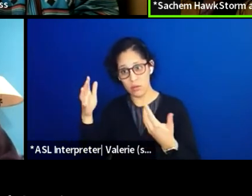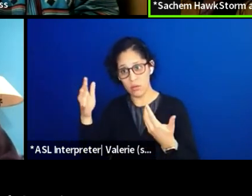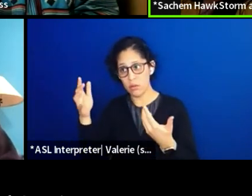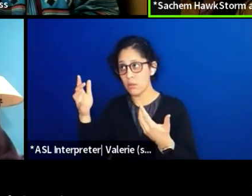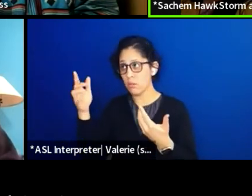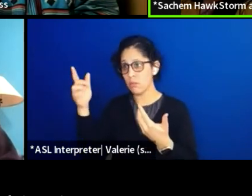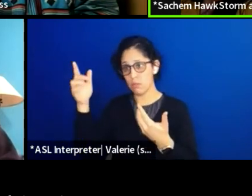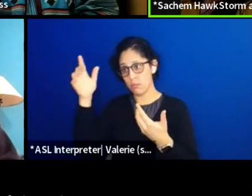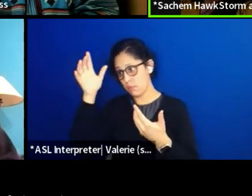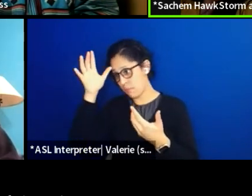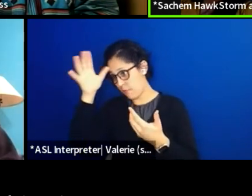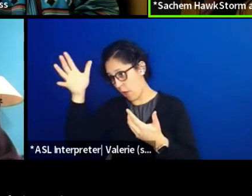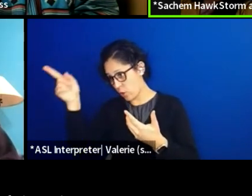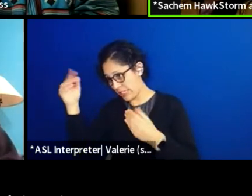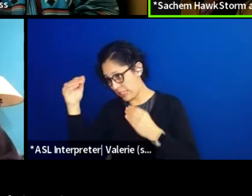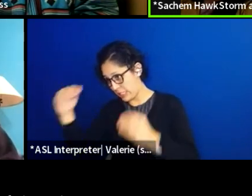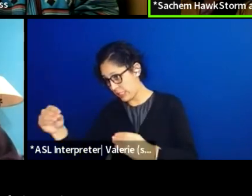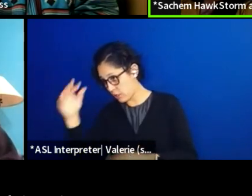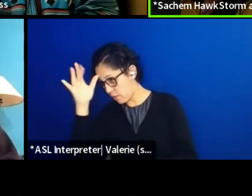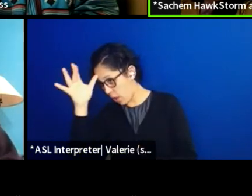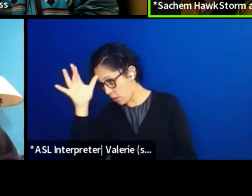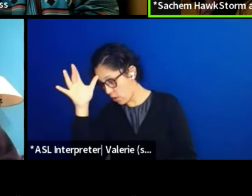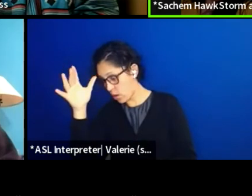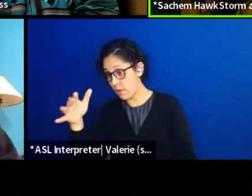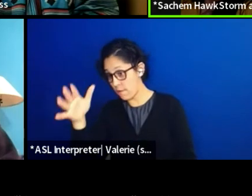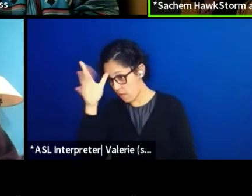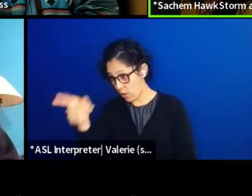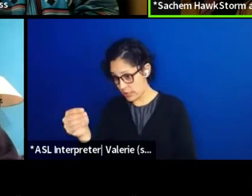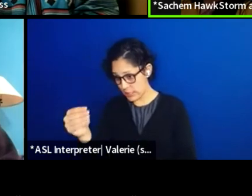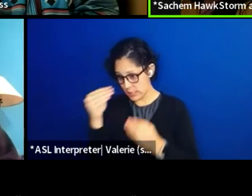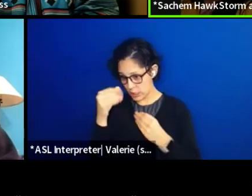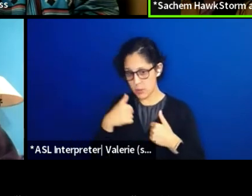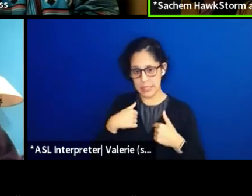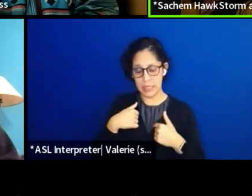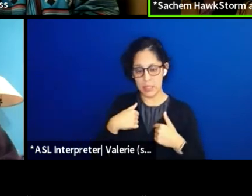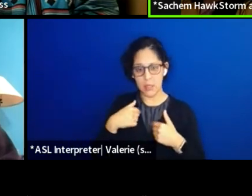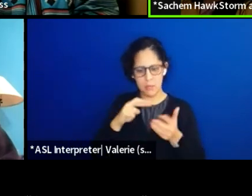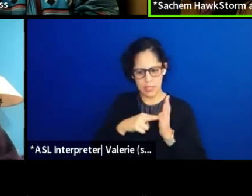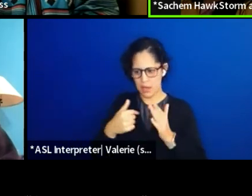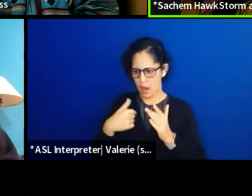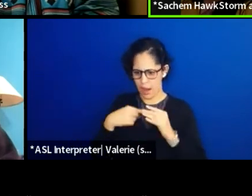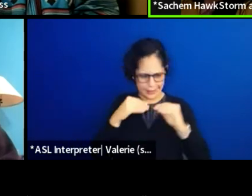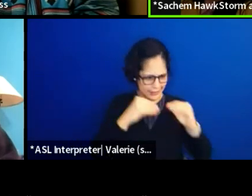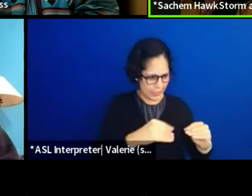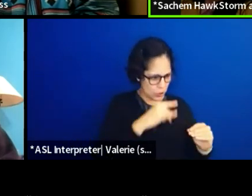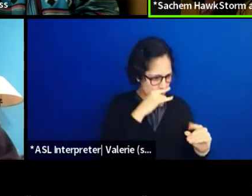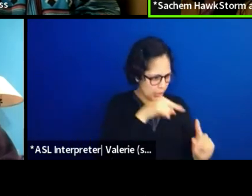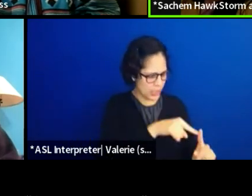and I will keep continue to tell my kids. And they need to know, how important is for us I put too.